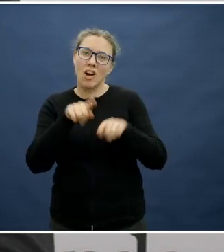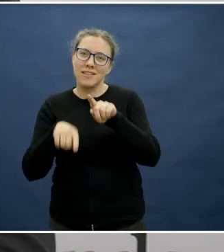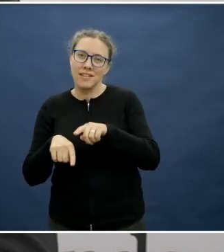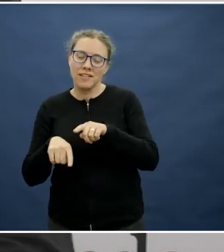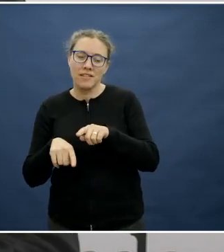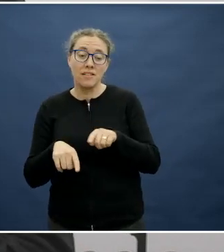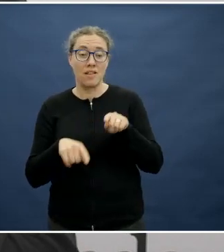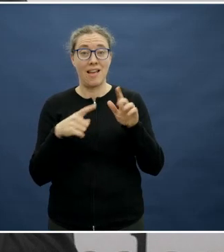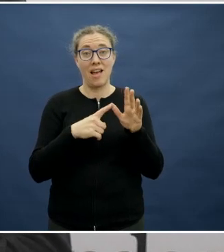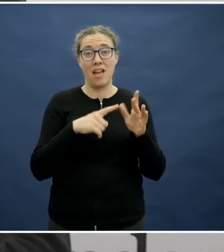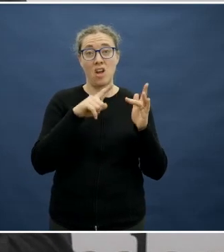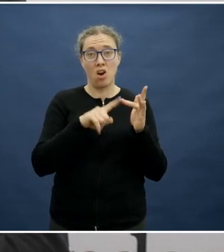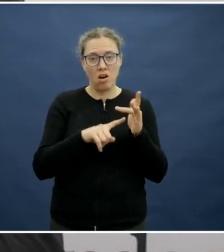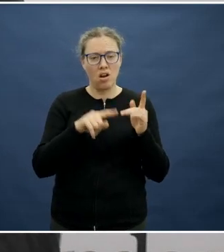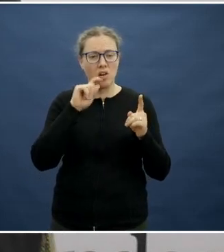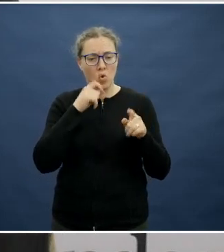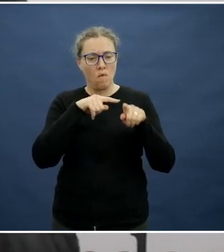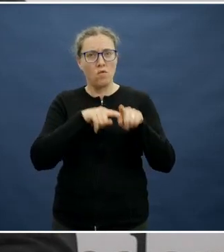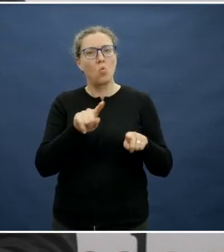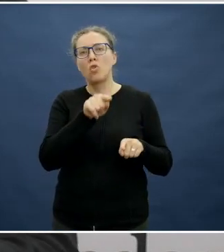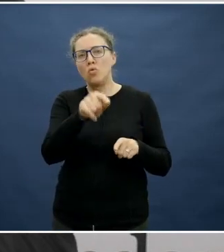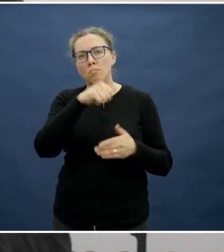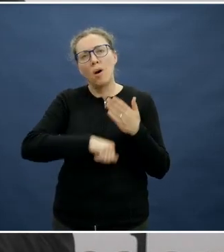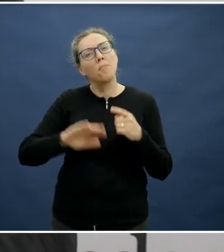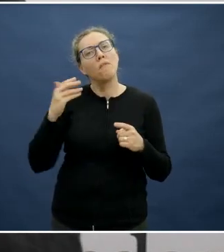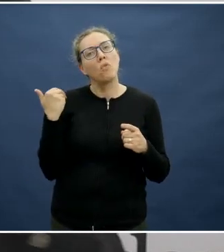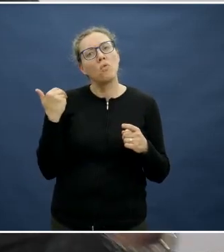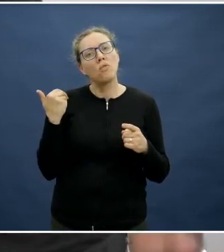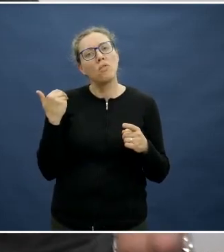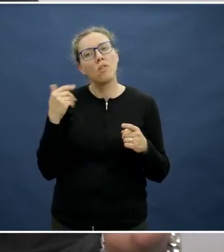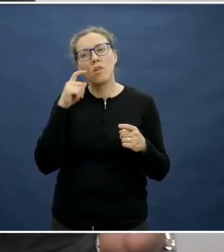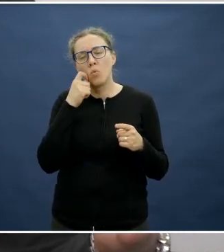It doesn't have the ability to think outside of the previous behaviour.